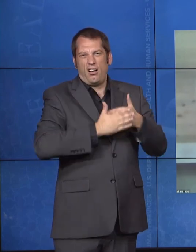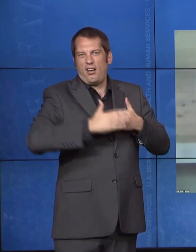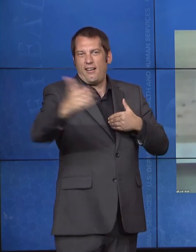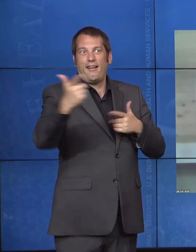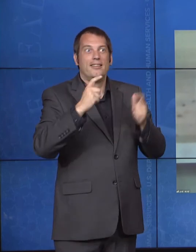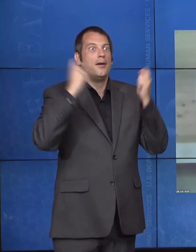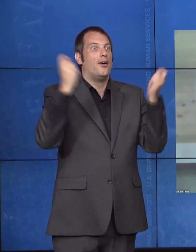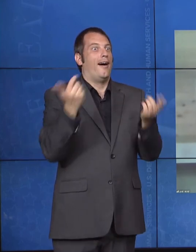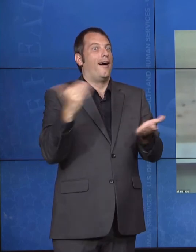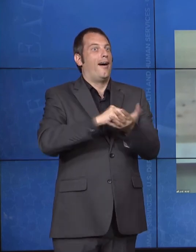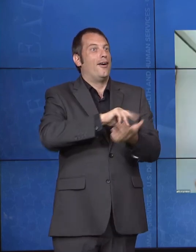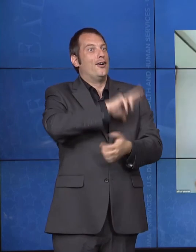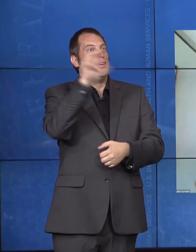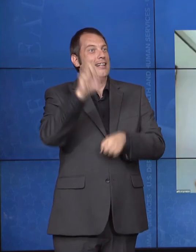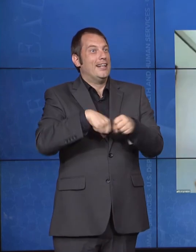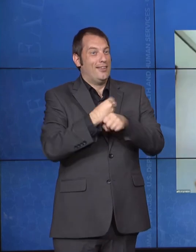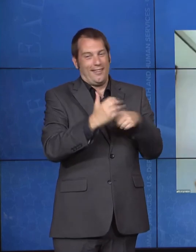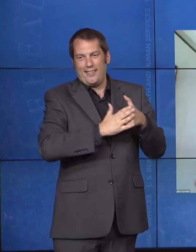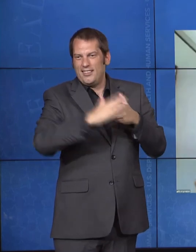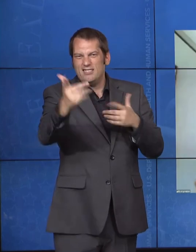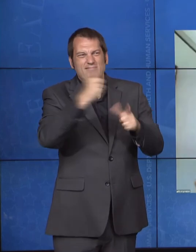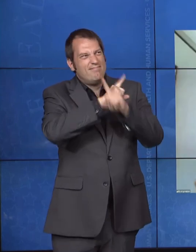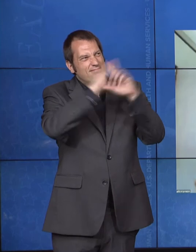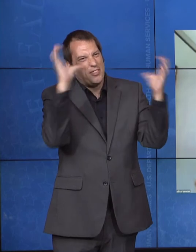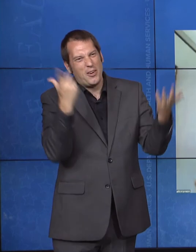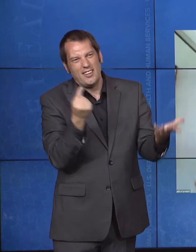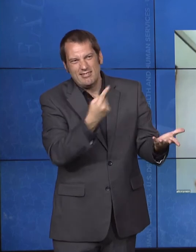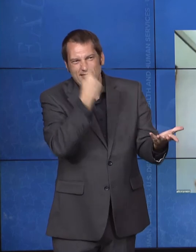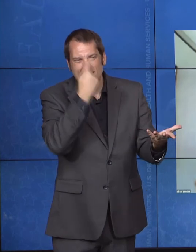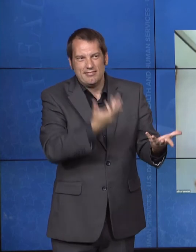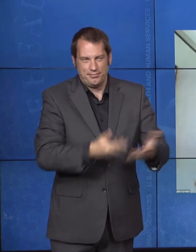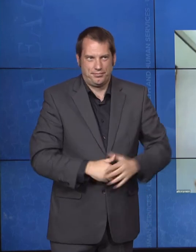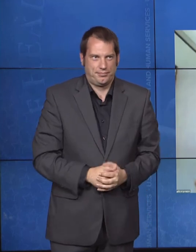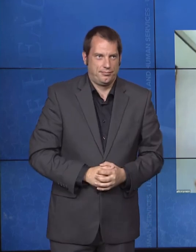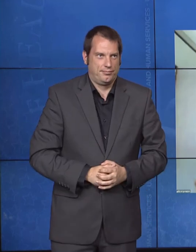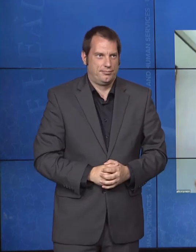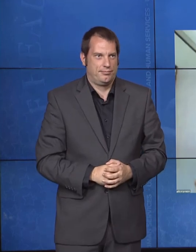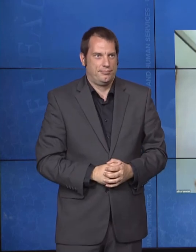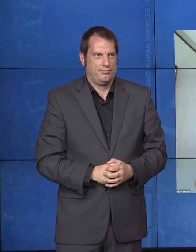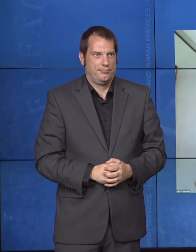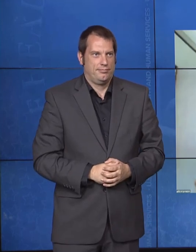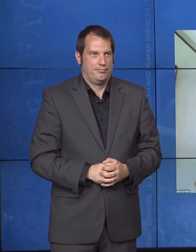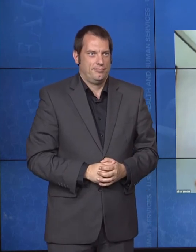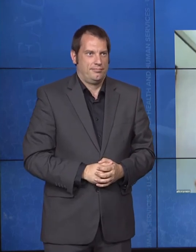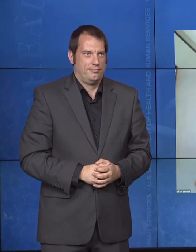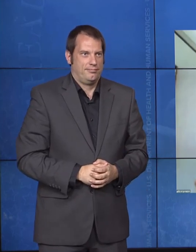Lynn Johnson: And, Julie, I'm going to rub a few things together but it's, one, nothing